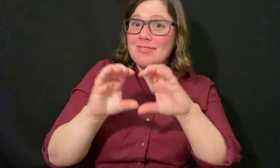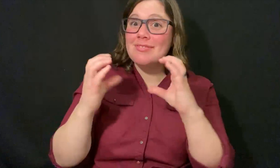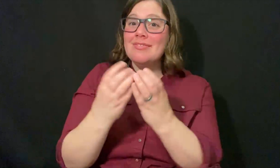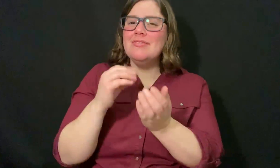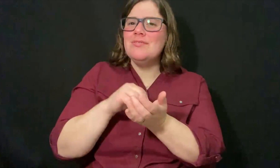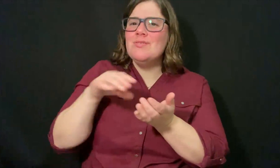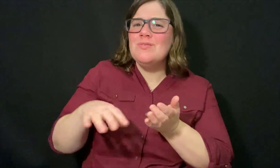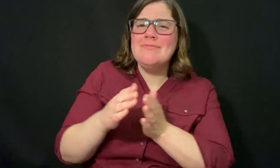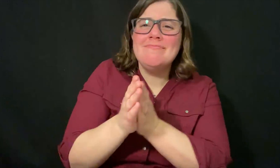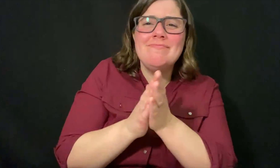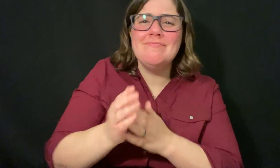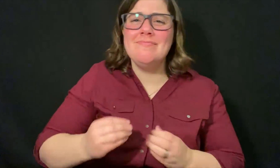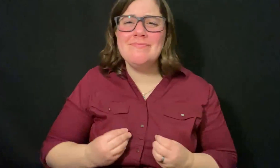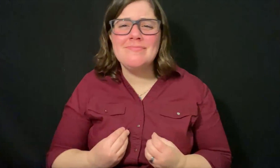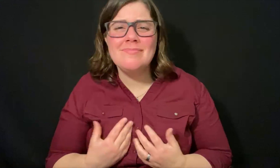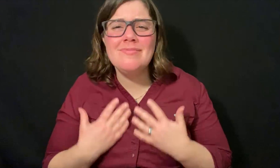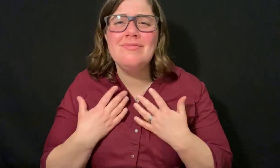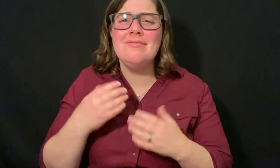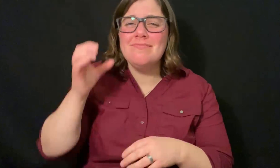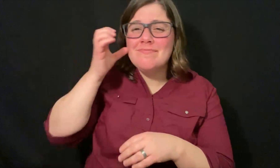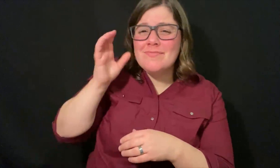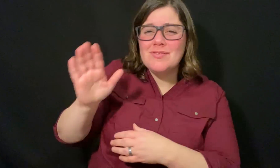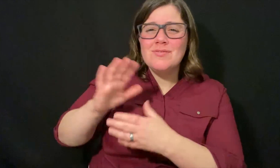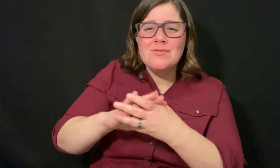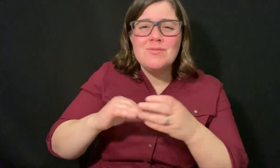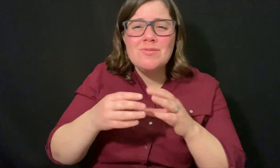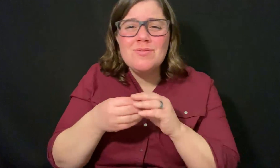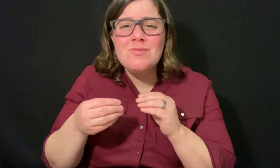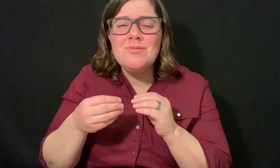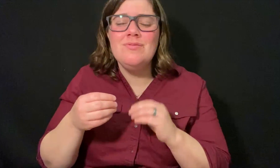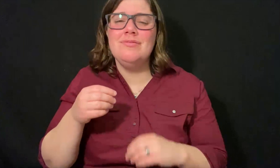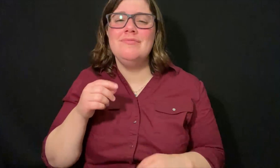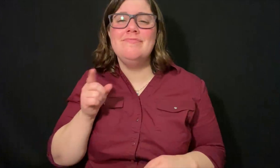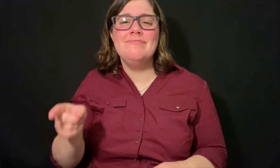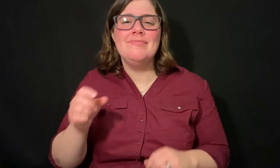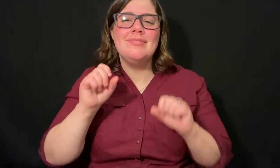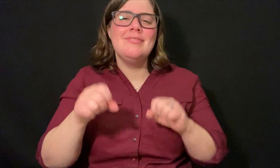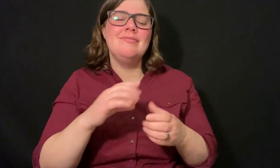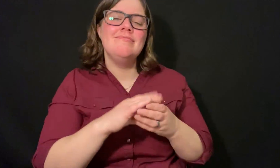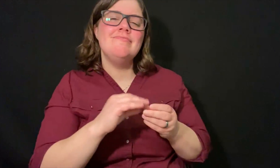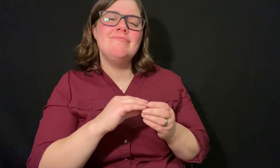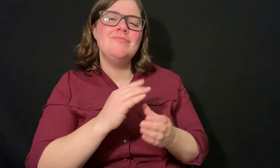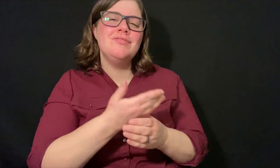A guest speaker comes to your class, students feel motivated and inspired to listen to the guest's stories.